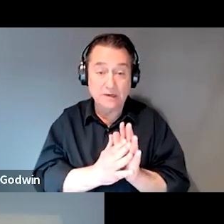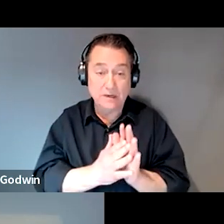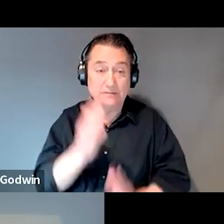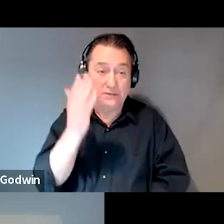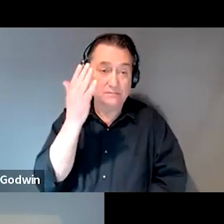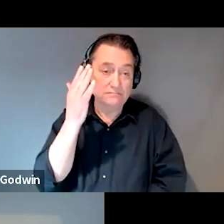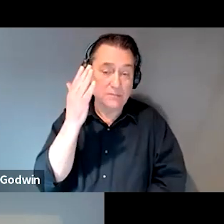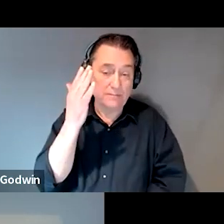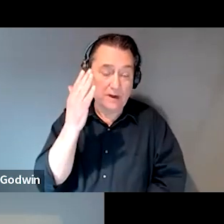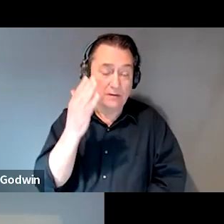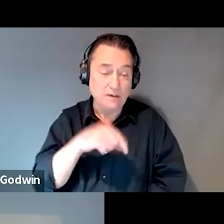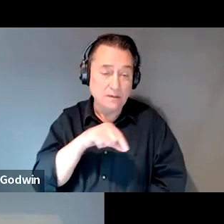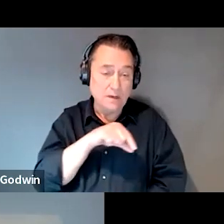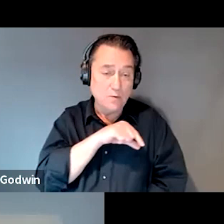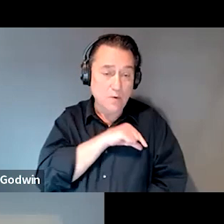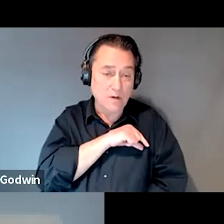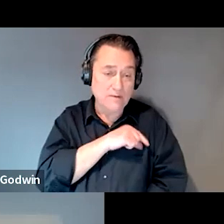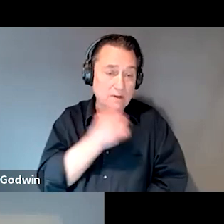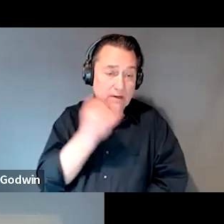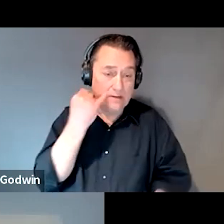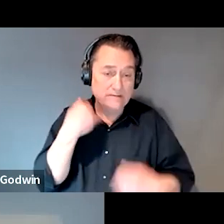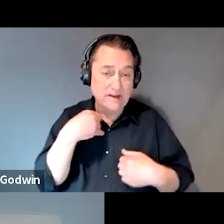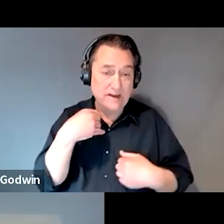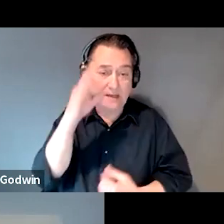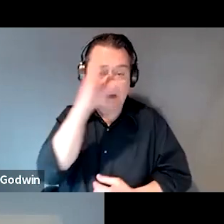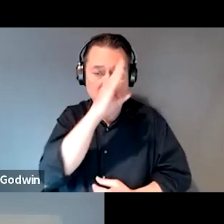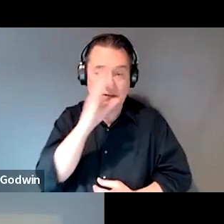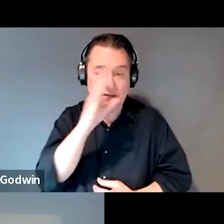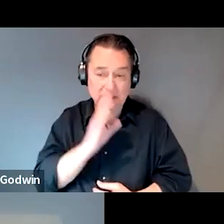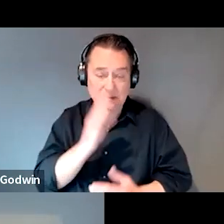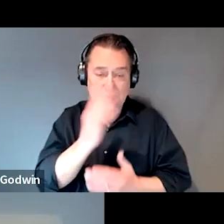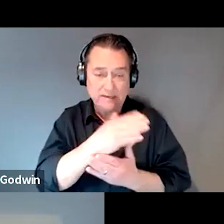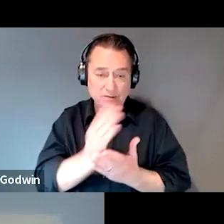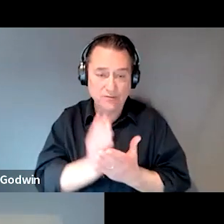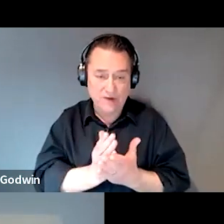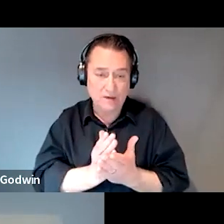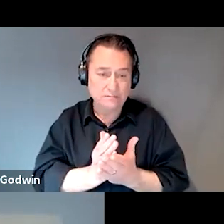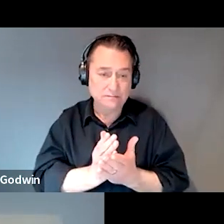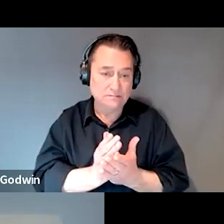that they would qualify, like if they had schizophrenia. And the good thing about that is, is I could link them right